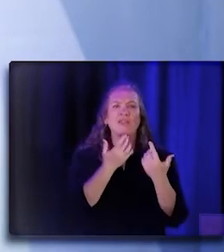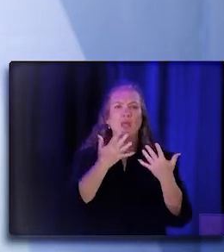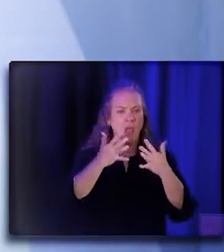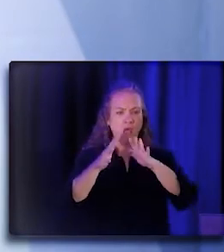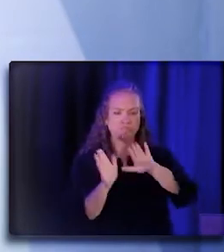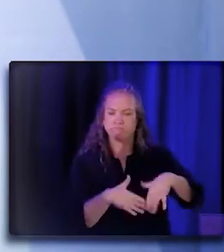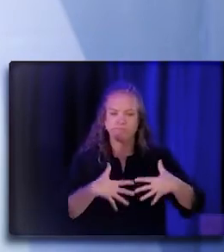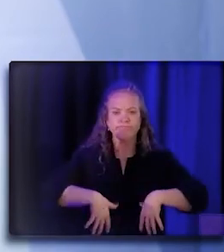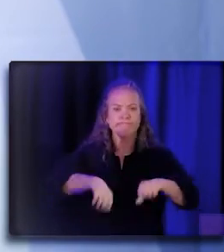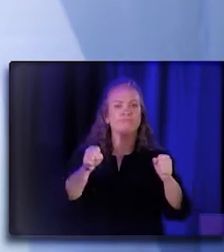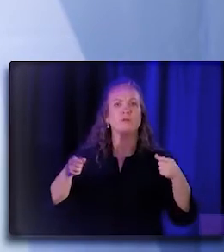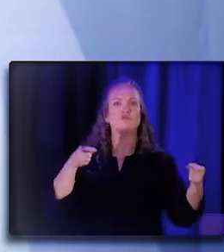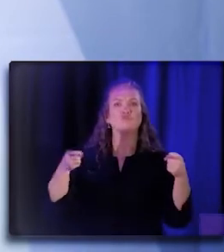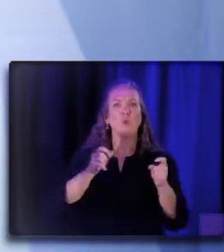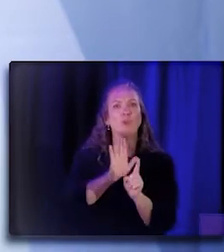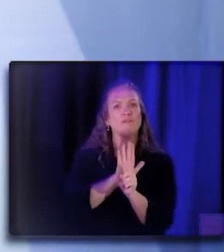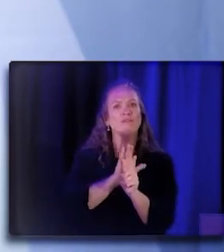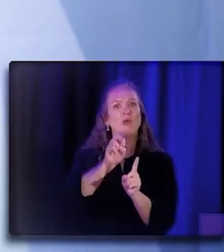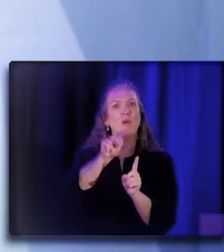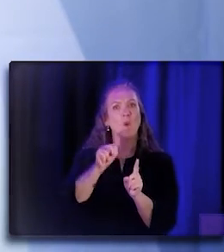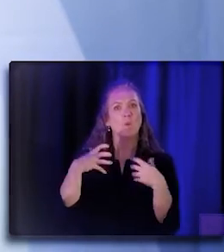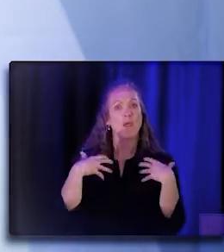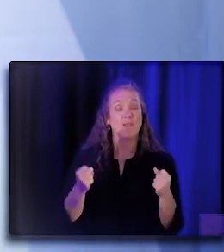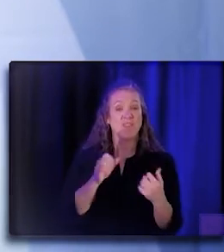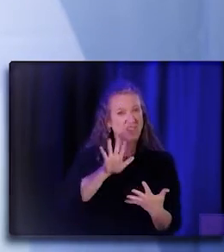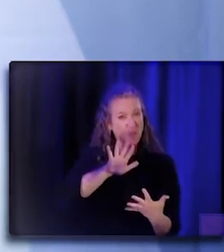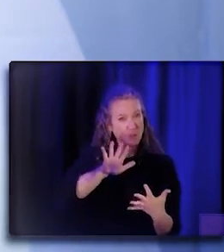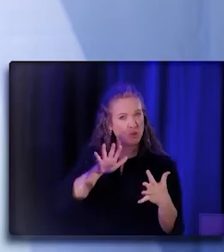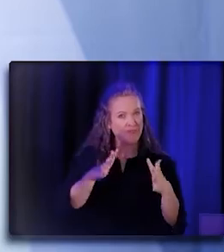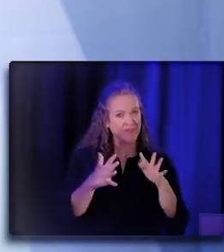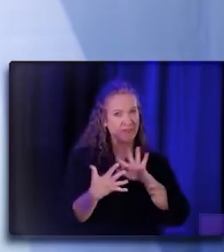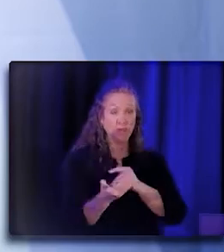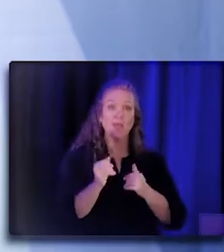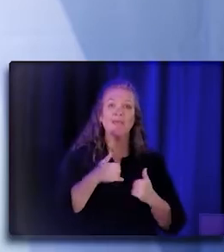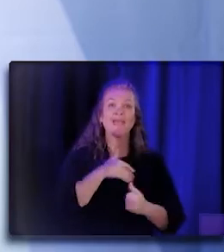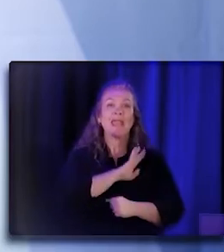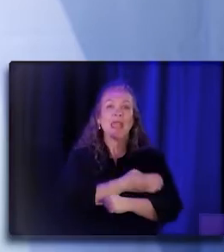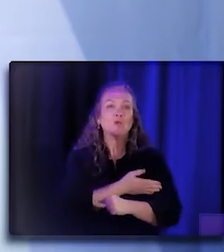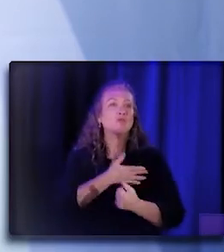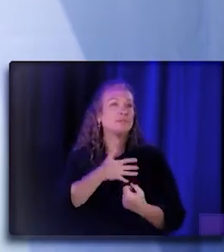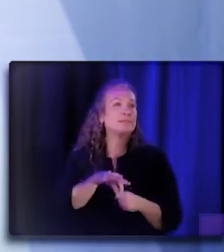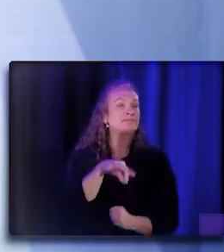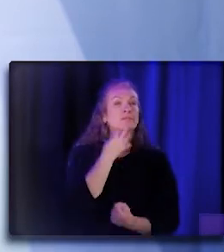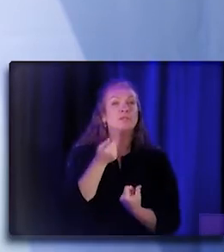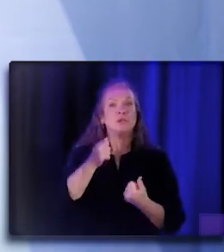And so they're shifting positions. And so that energy and that spirit is what we bring into our coalition